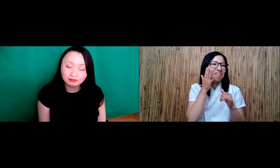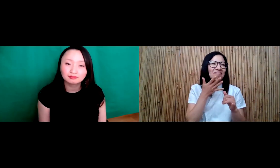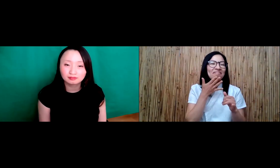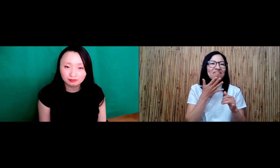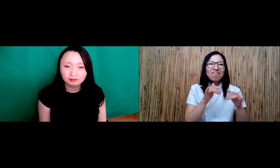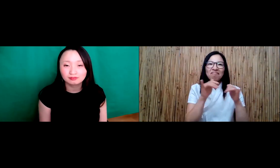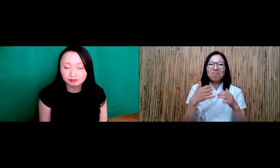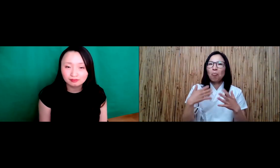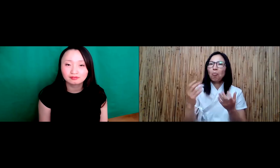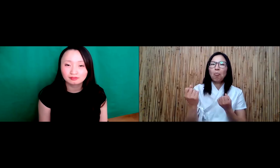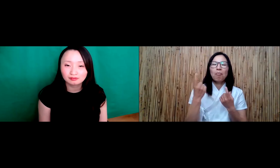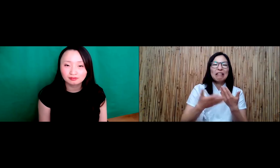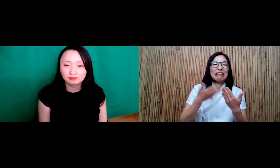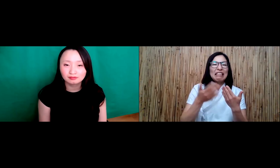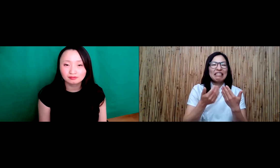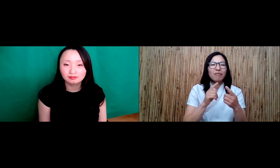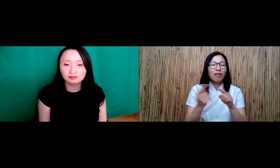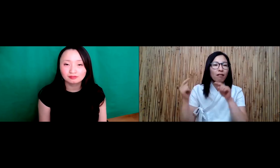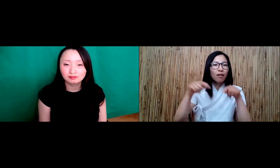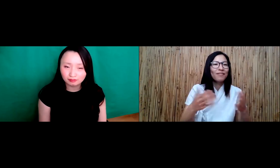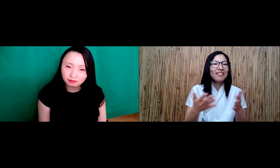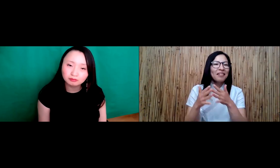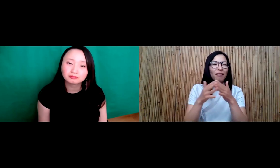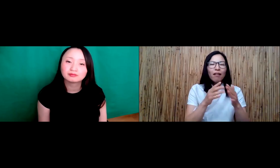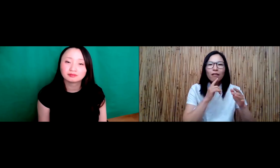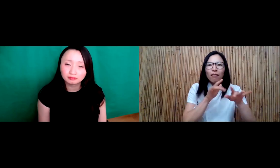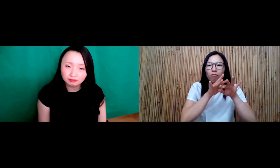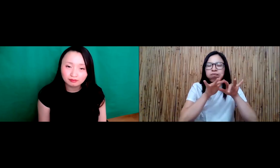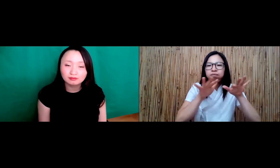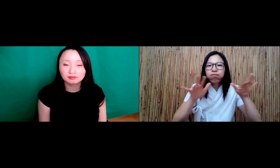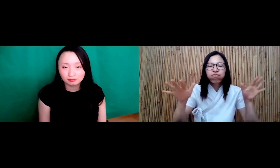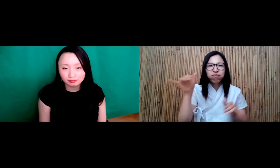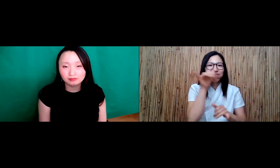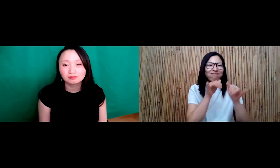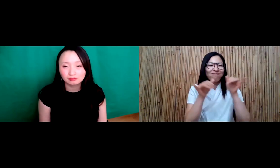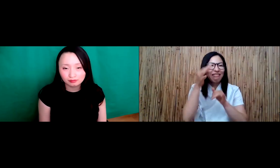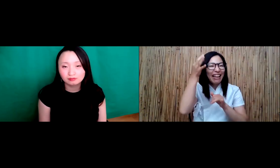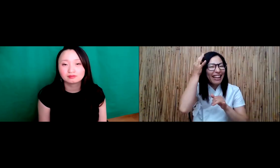has the same hair, and we're skin color and so it was very easy, you know, and very easily